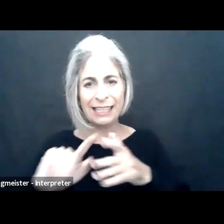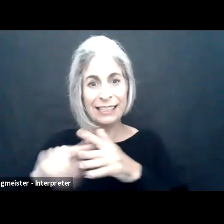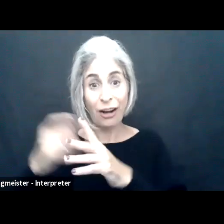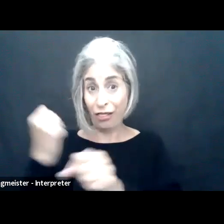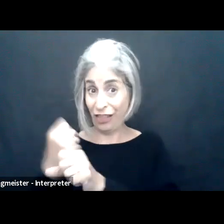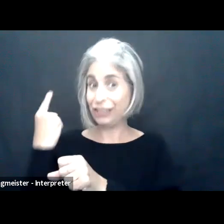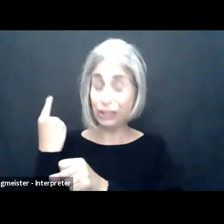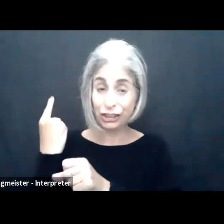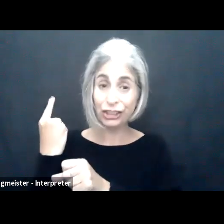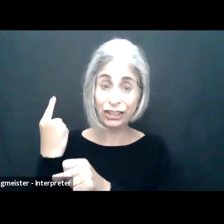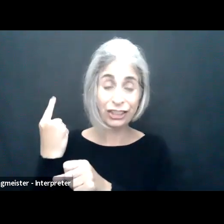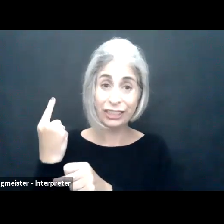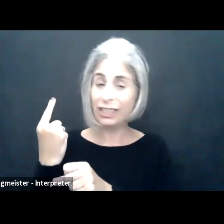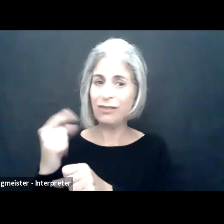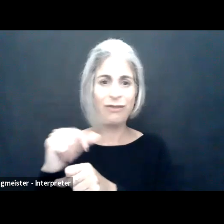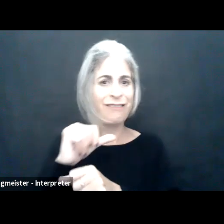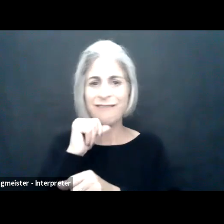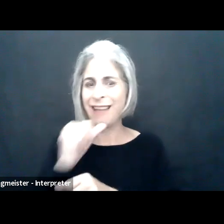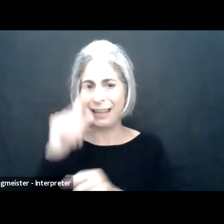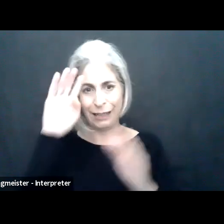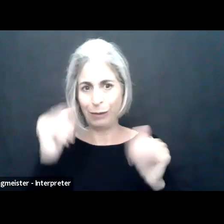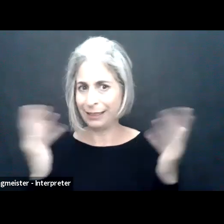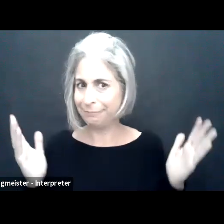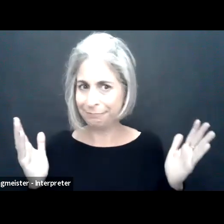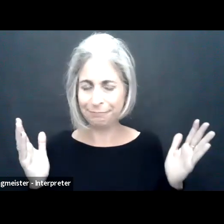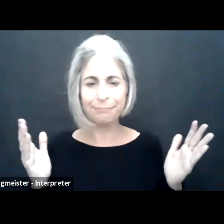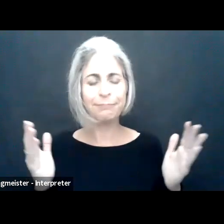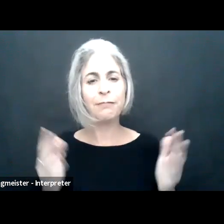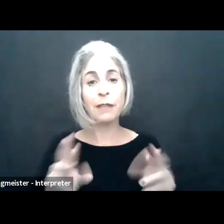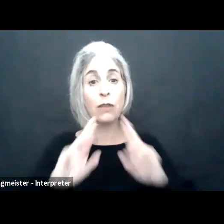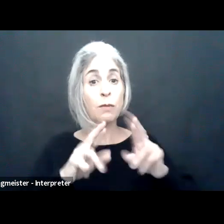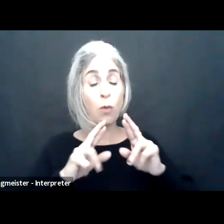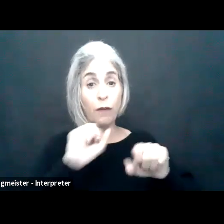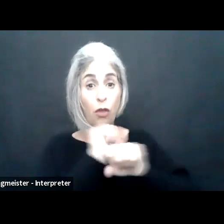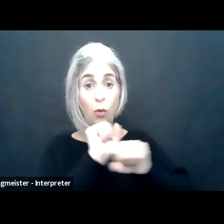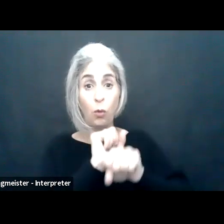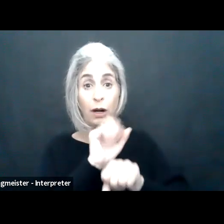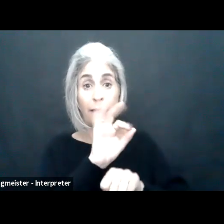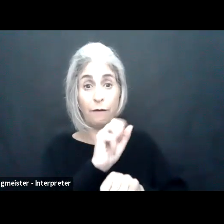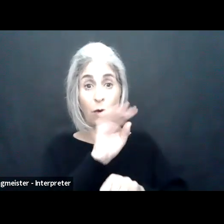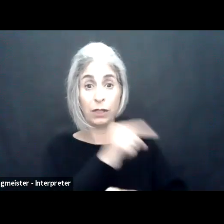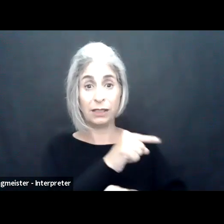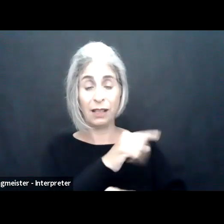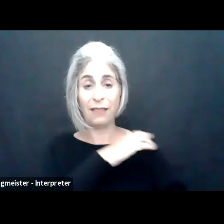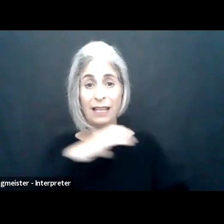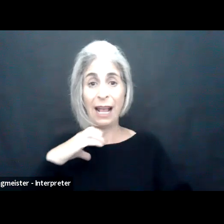While this transition has been predicted, the rapid speed of change starting a year ago was certainly